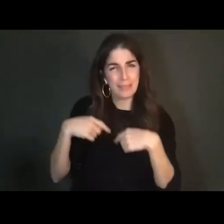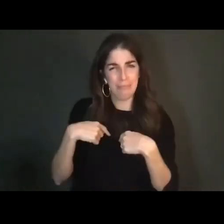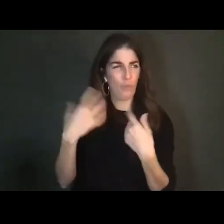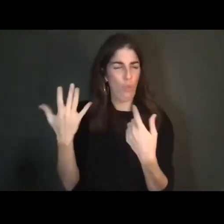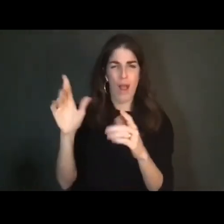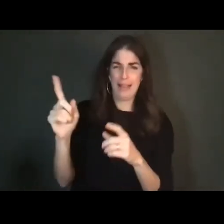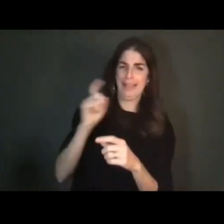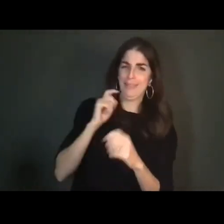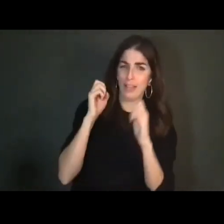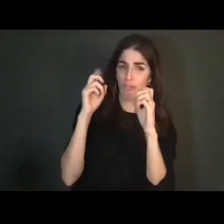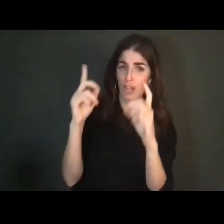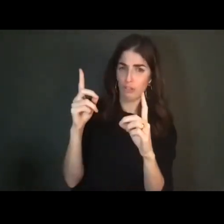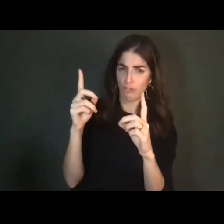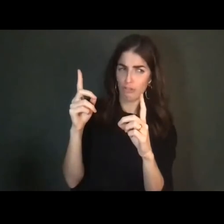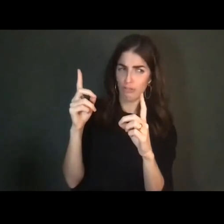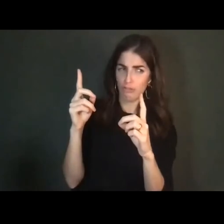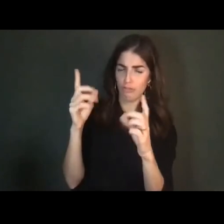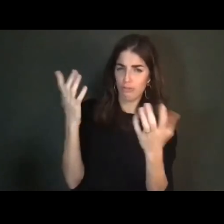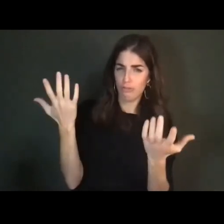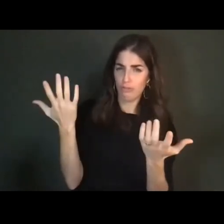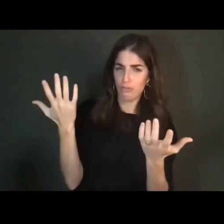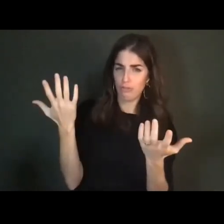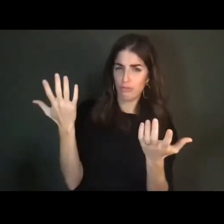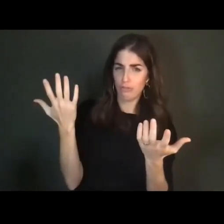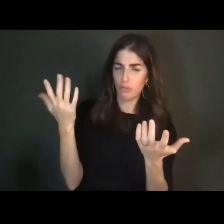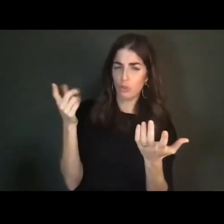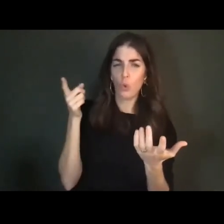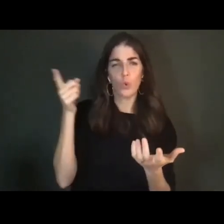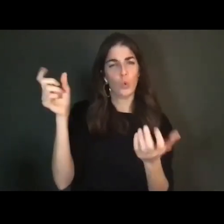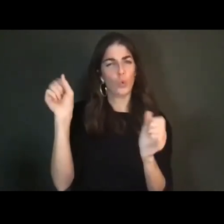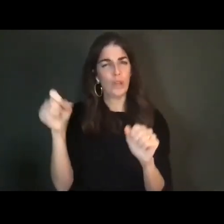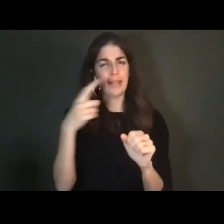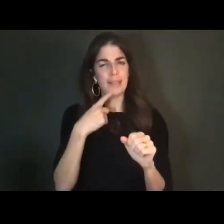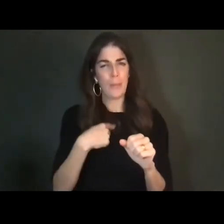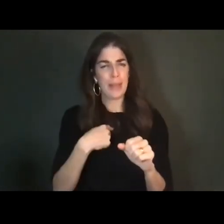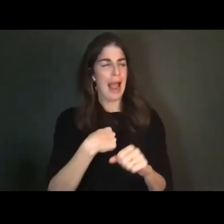So that one day, you can say to me that I am too seriously ill? And that I can't do